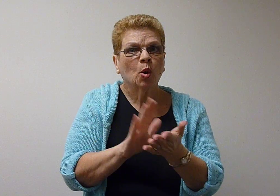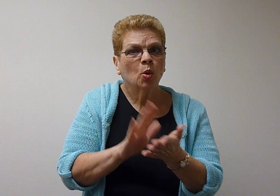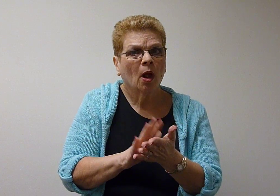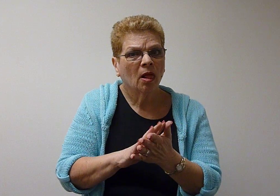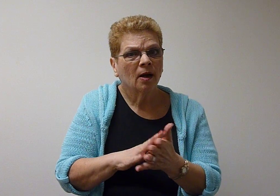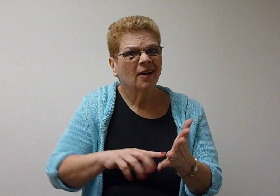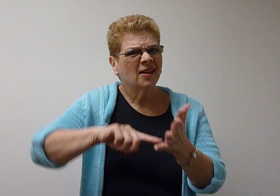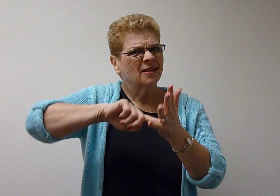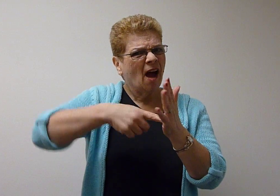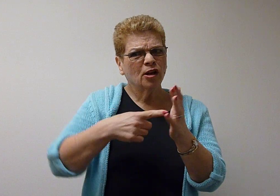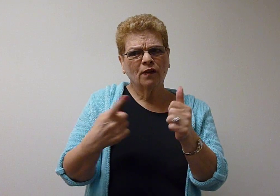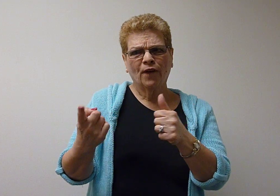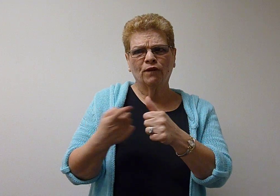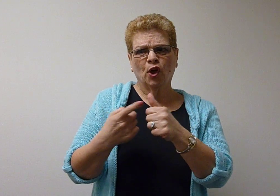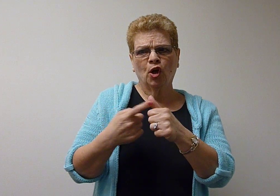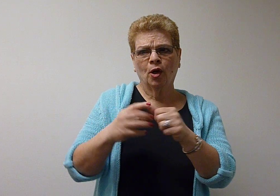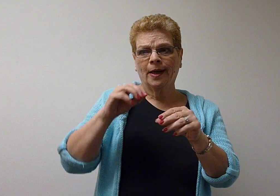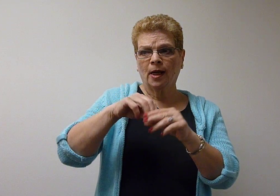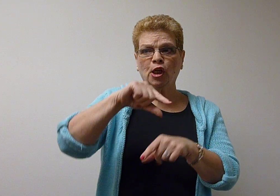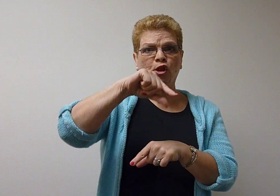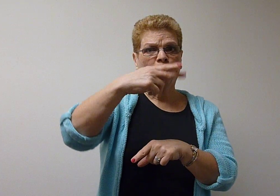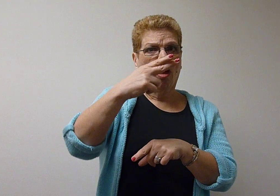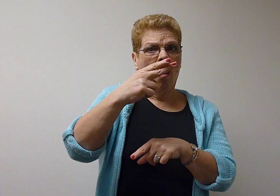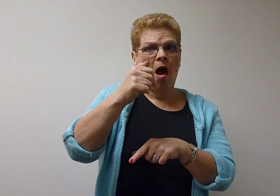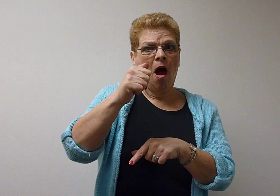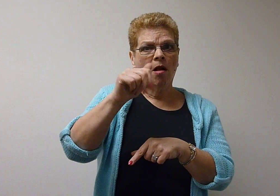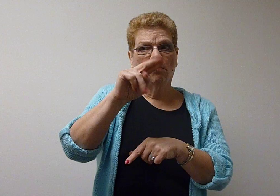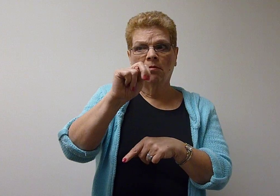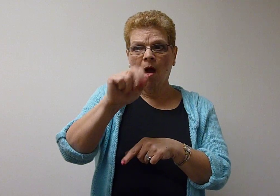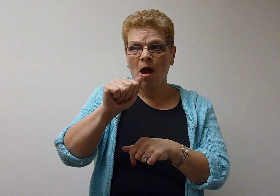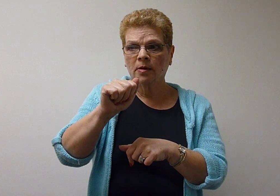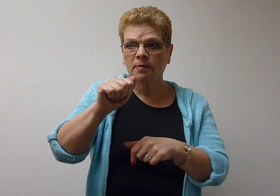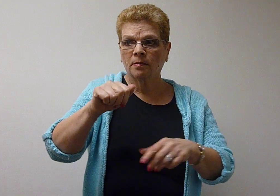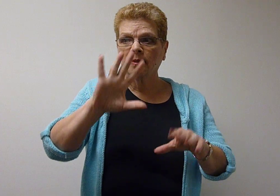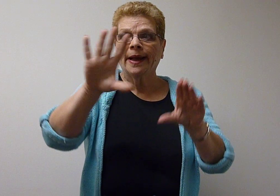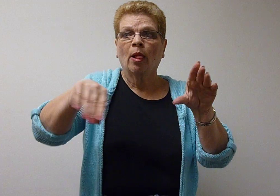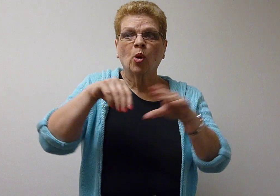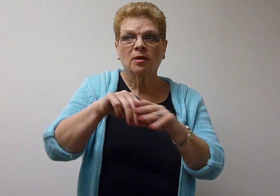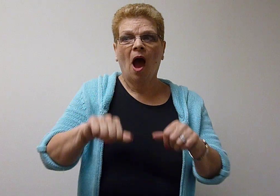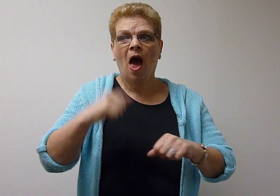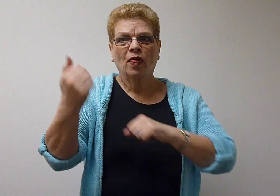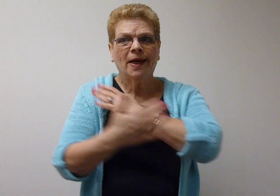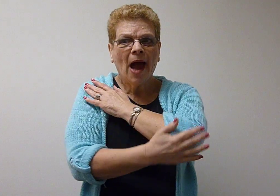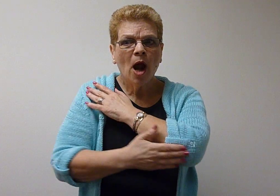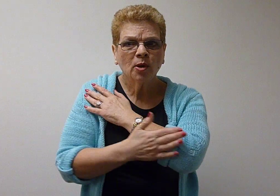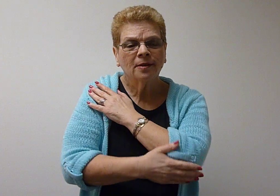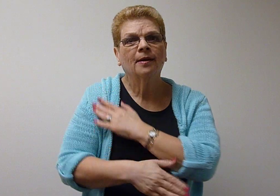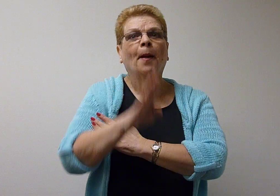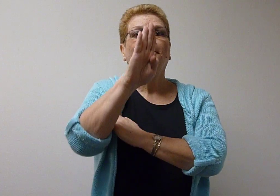starting first in Ghana including other countries: